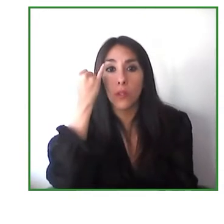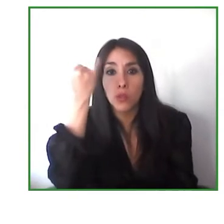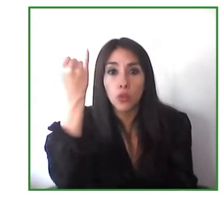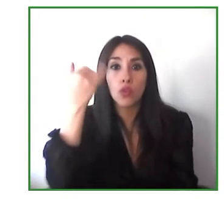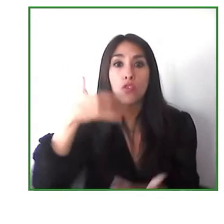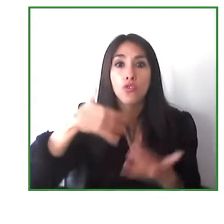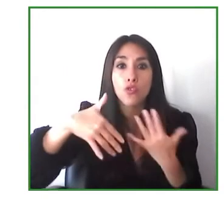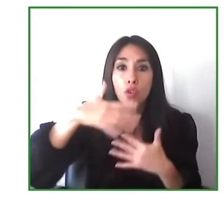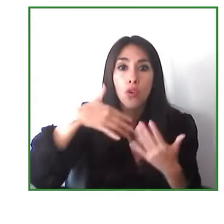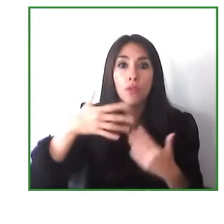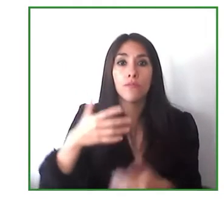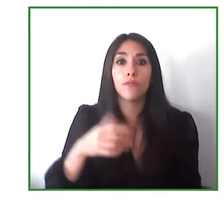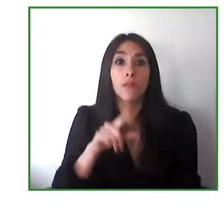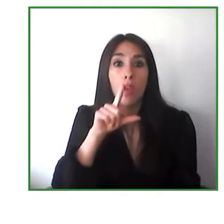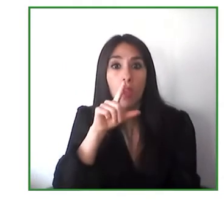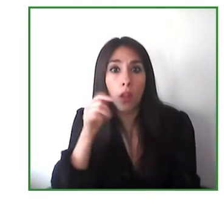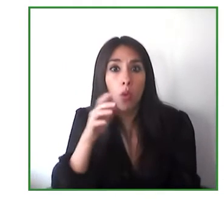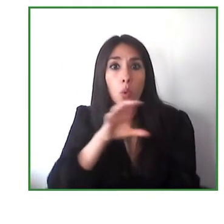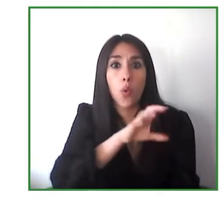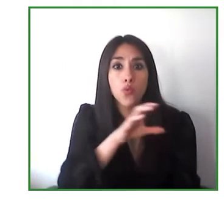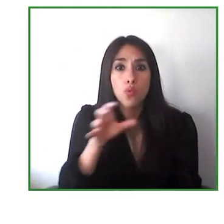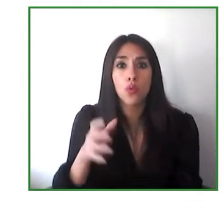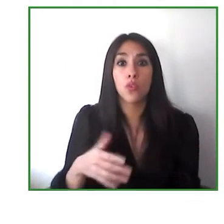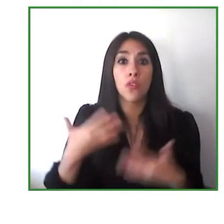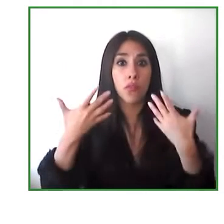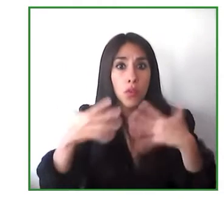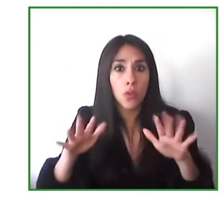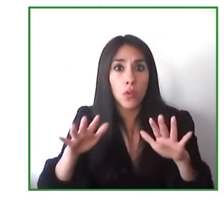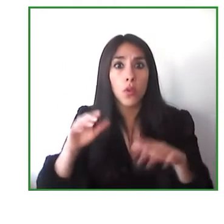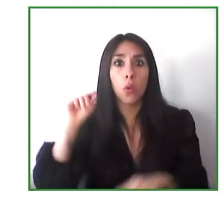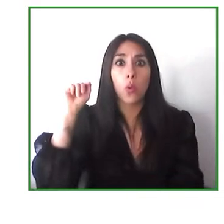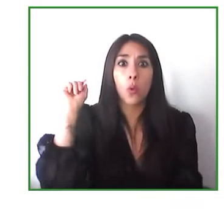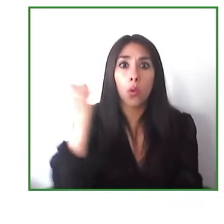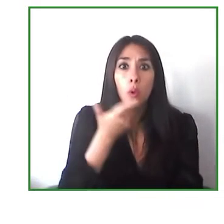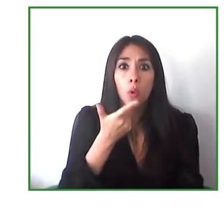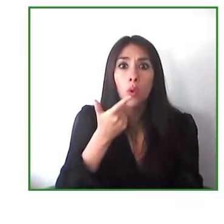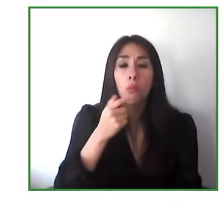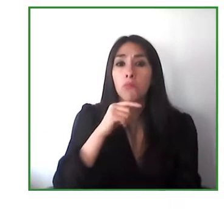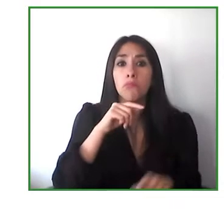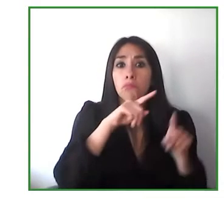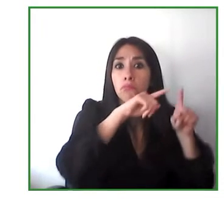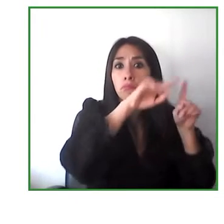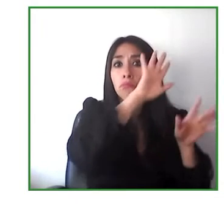countries and we have all the continents covered and working in different ways to